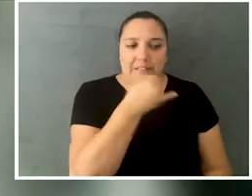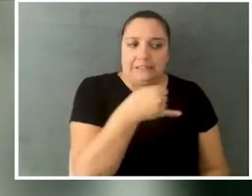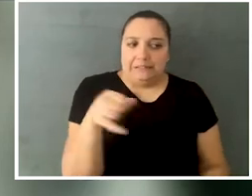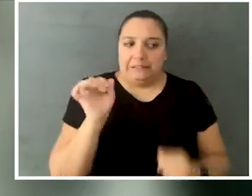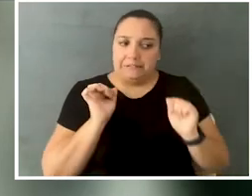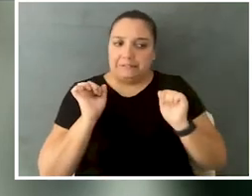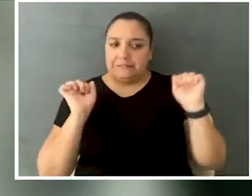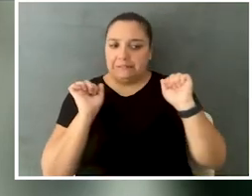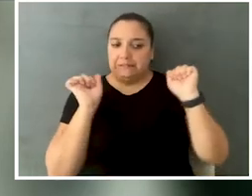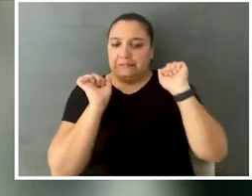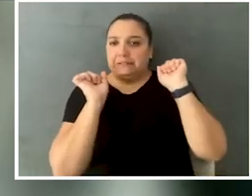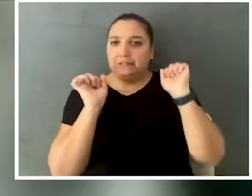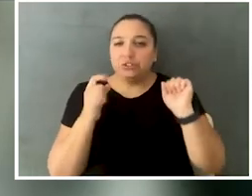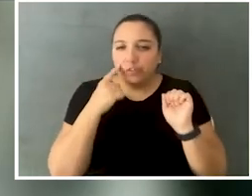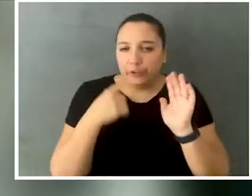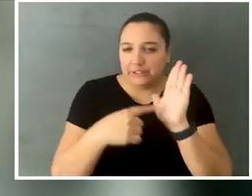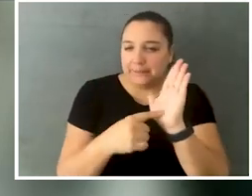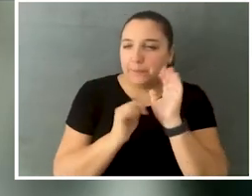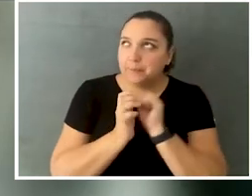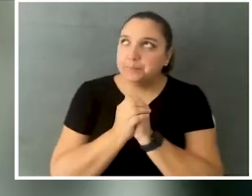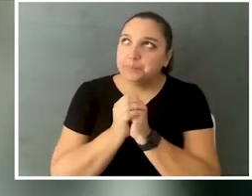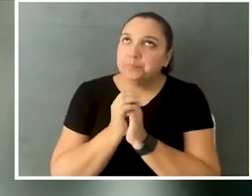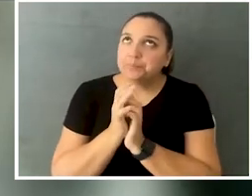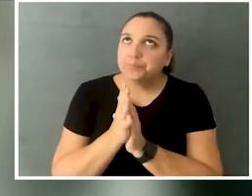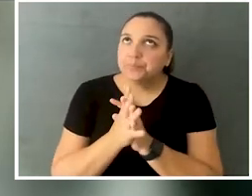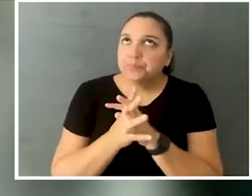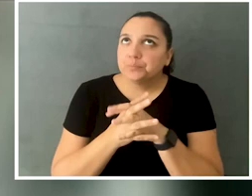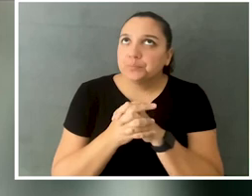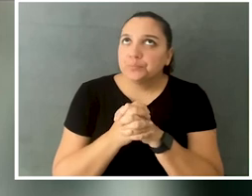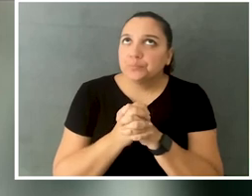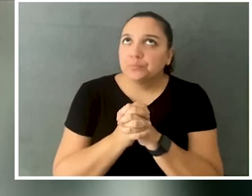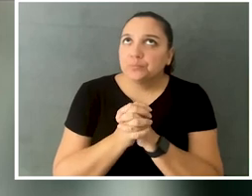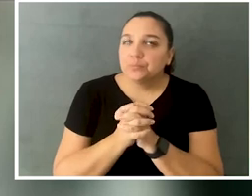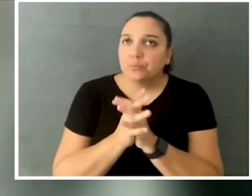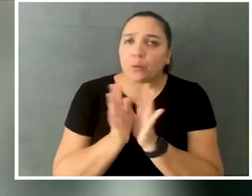So, oftentimes, you'll see things discussed with sort of a charity model